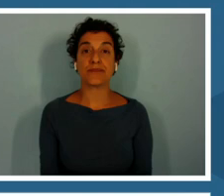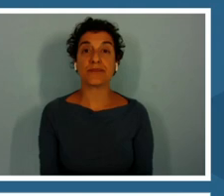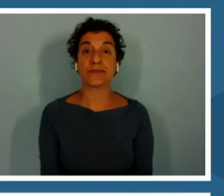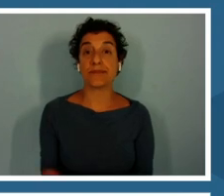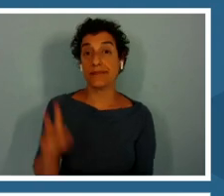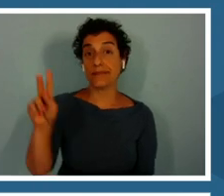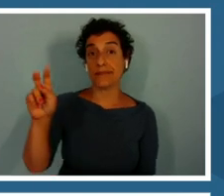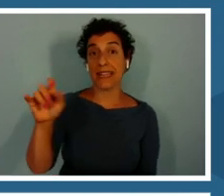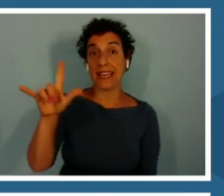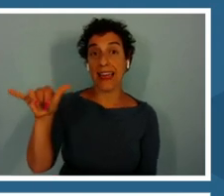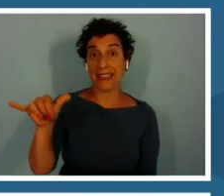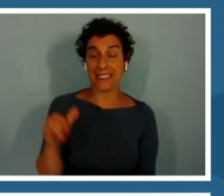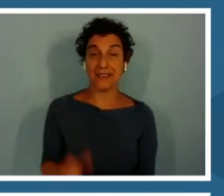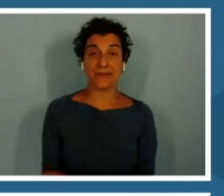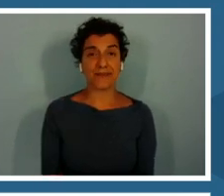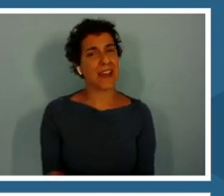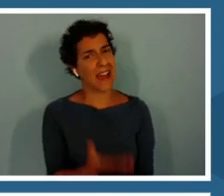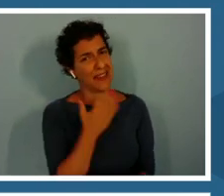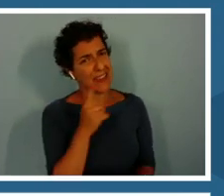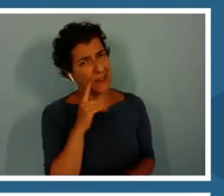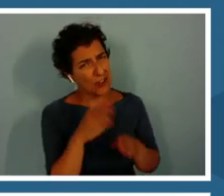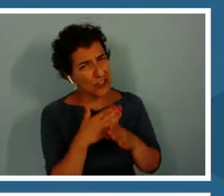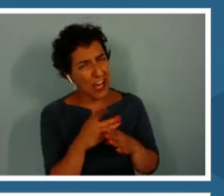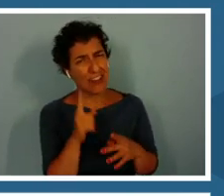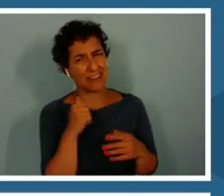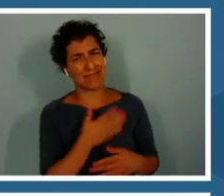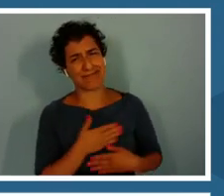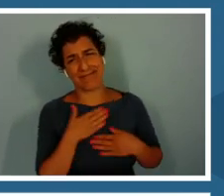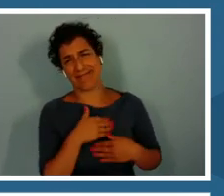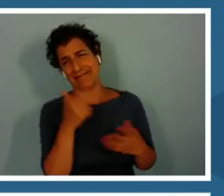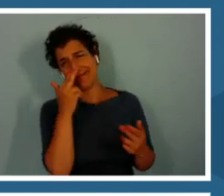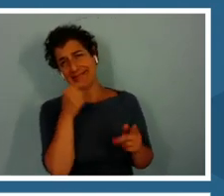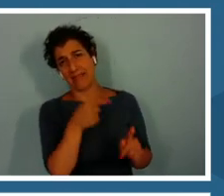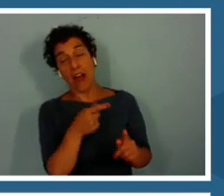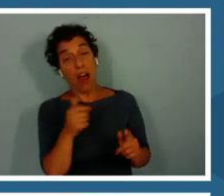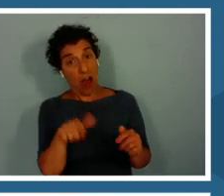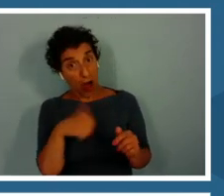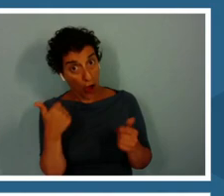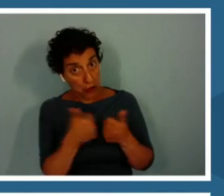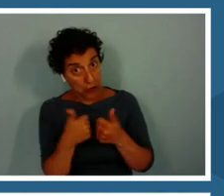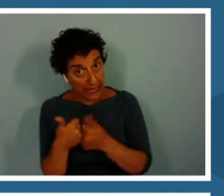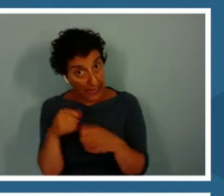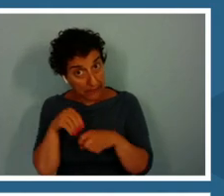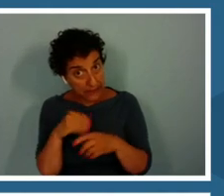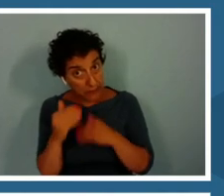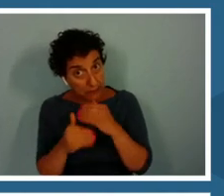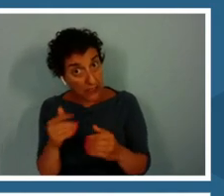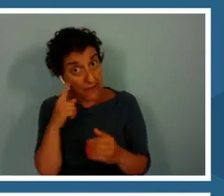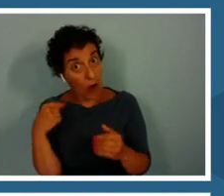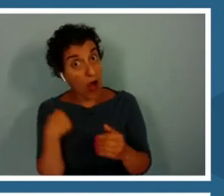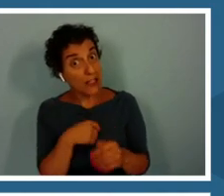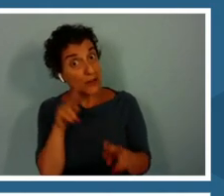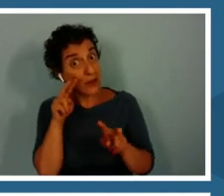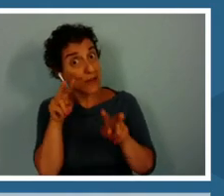Thank you for sharing and being so entertaining. Do you have any games for us to look forward to?